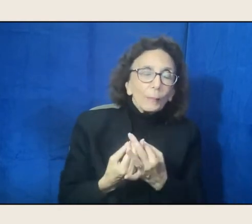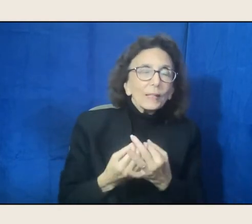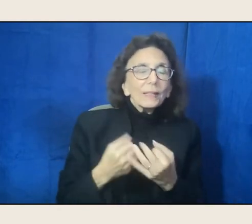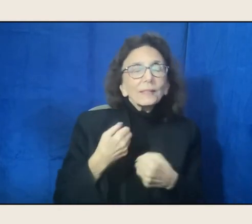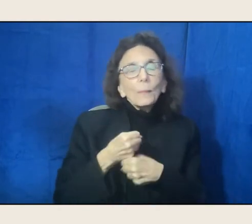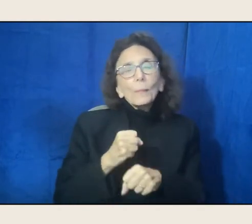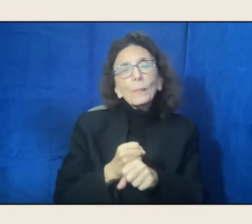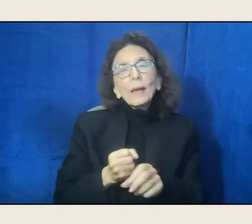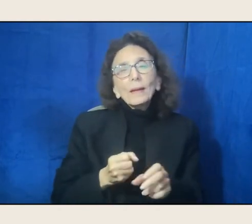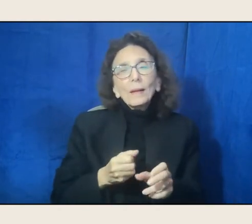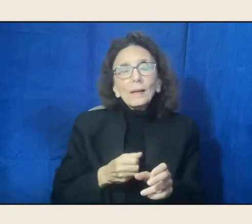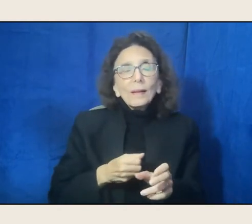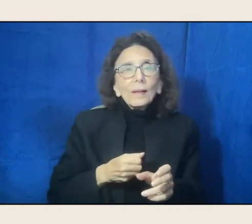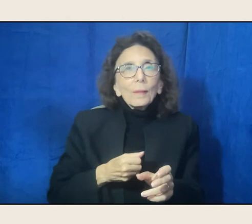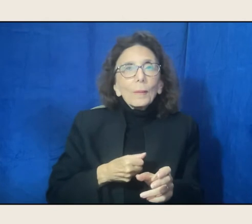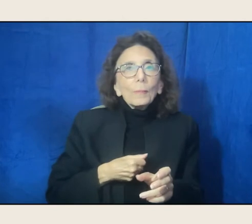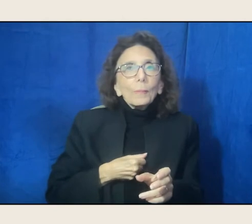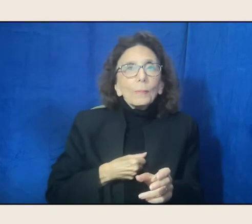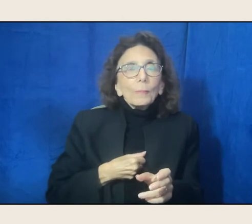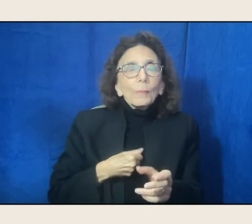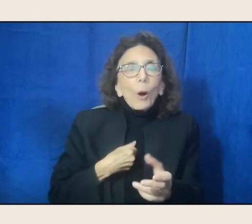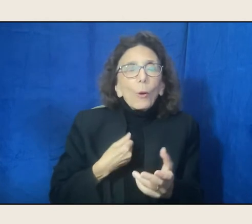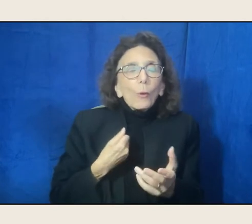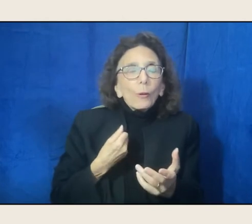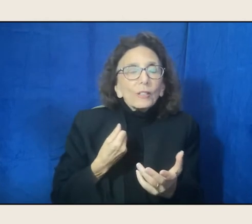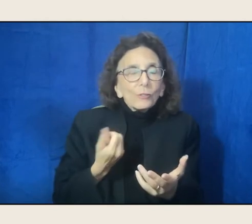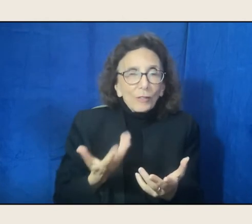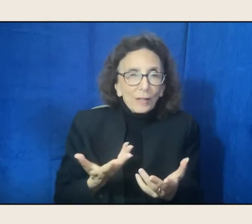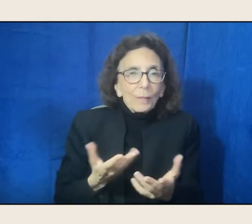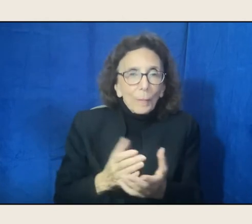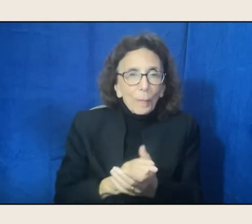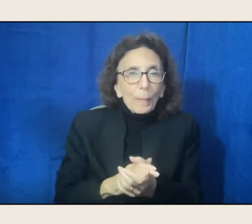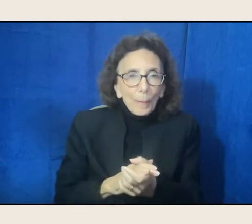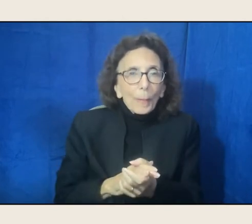and poetry is crucial,